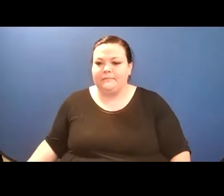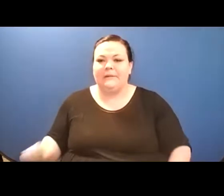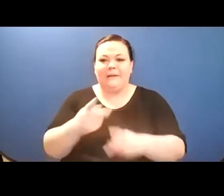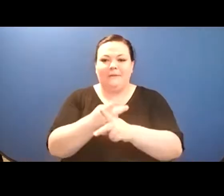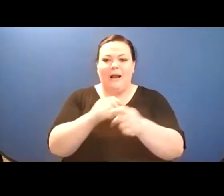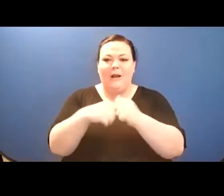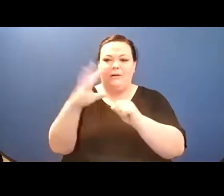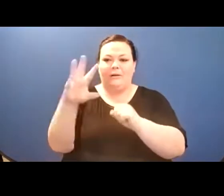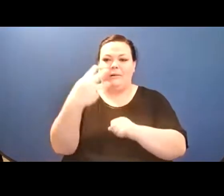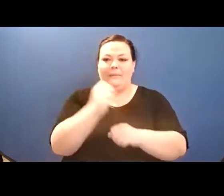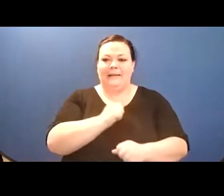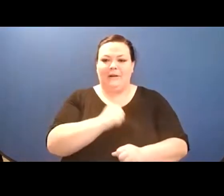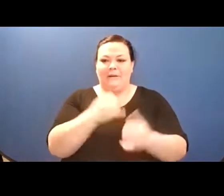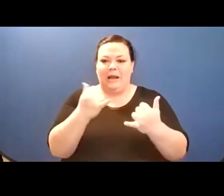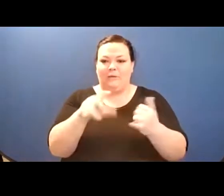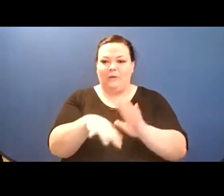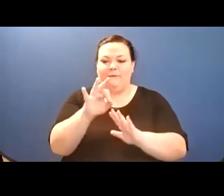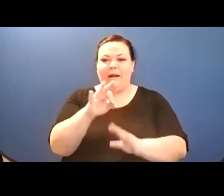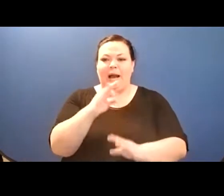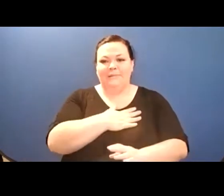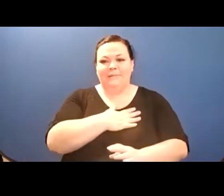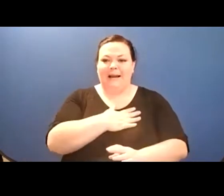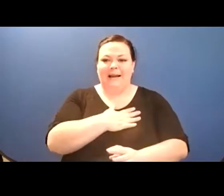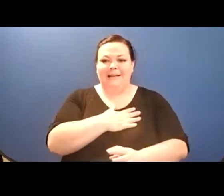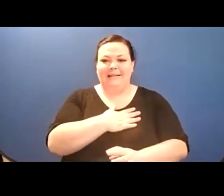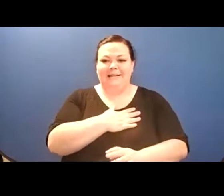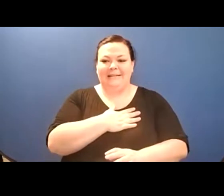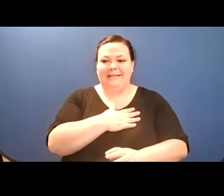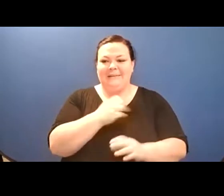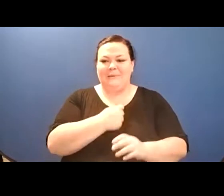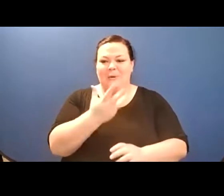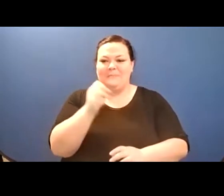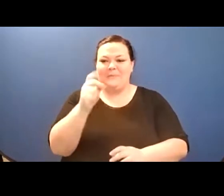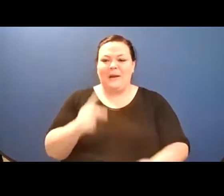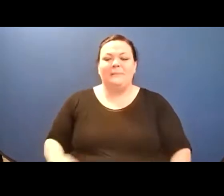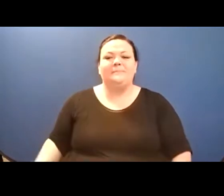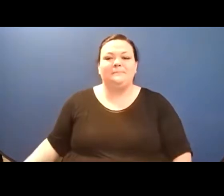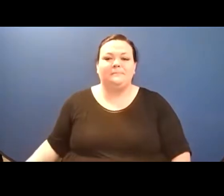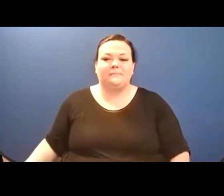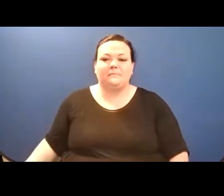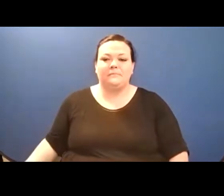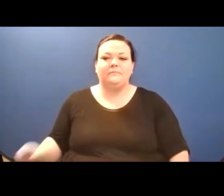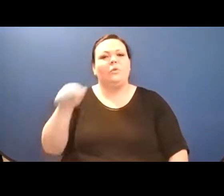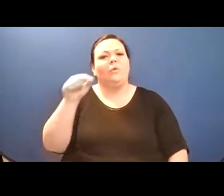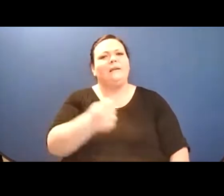But you are a hard mouth to speak to/ and if I write the list it will be free of constancy./